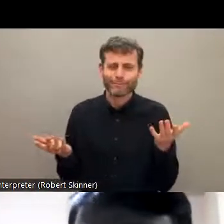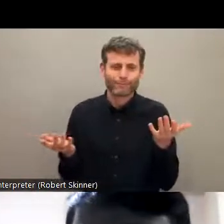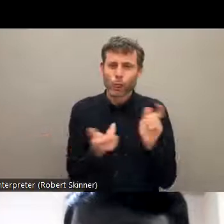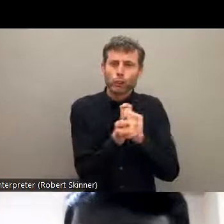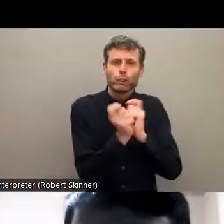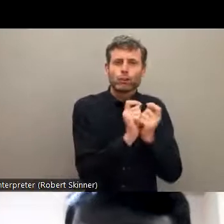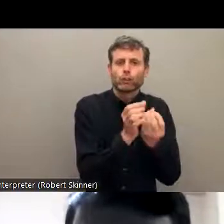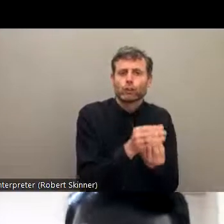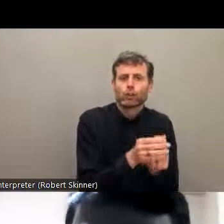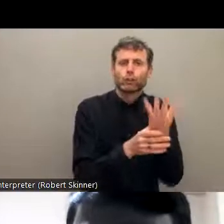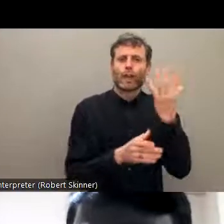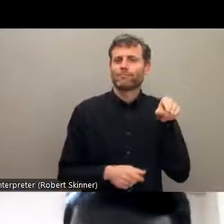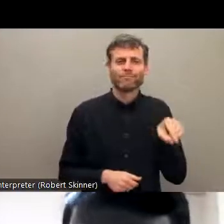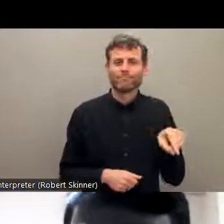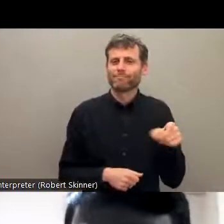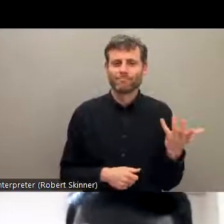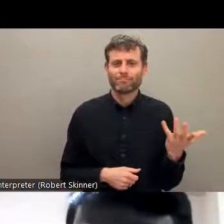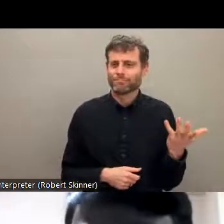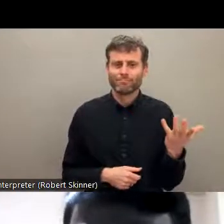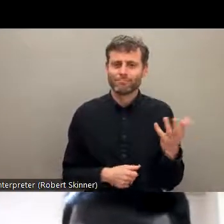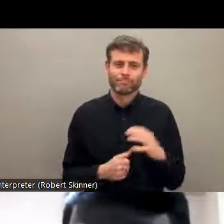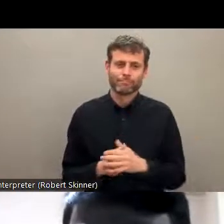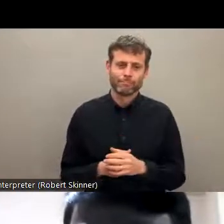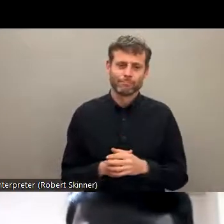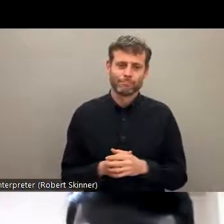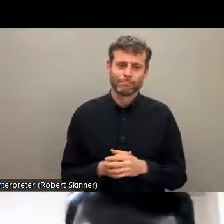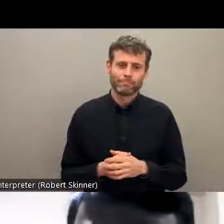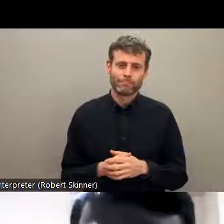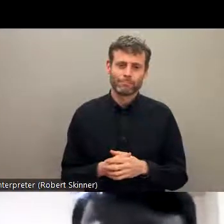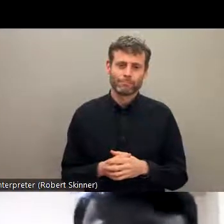won't have any, you know, improvement or any